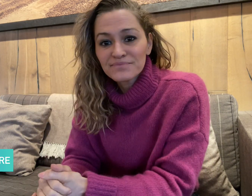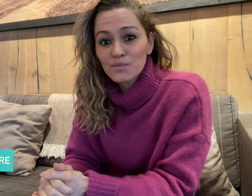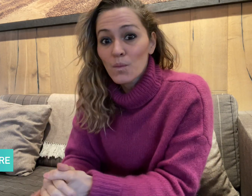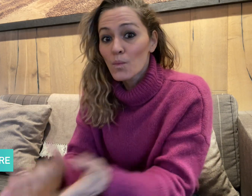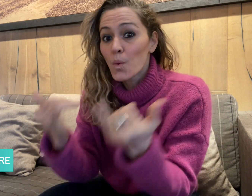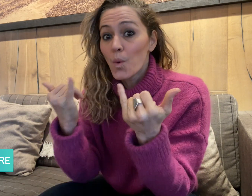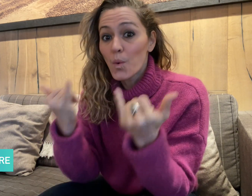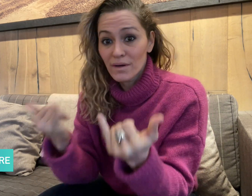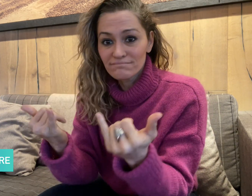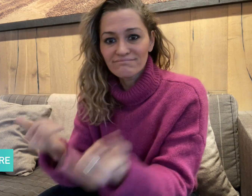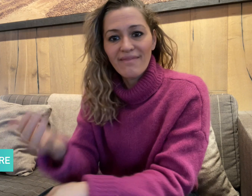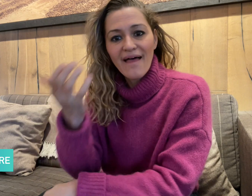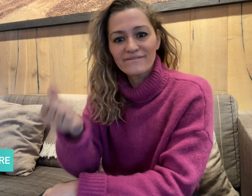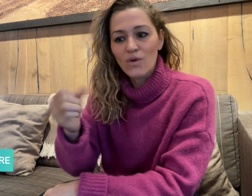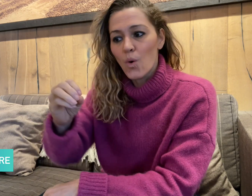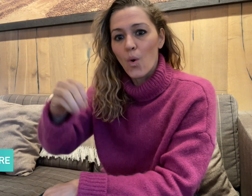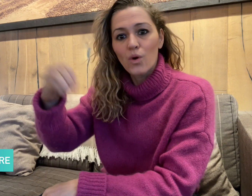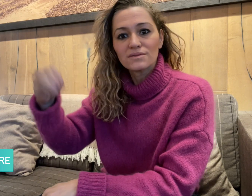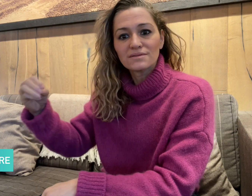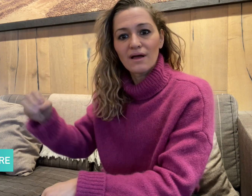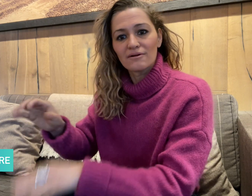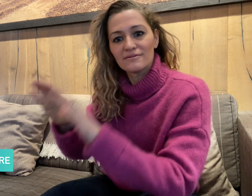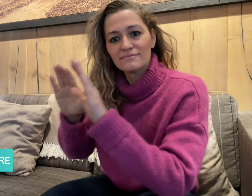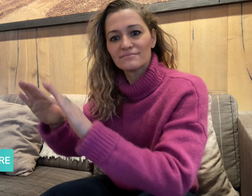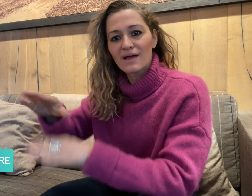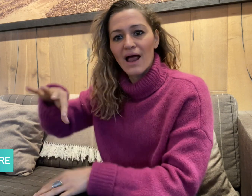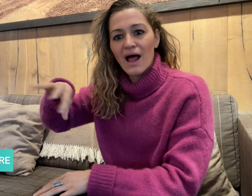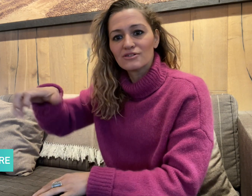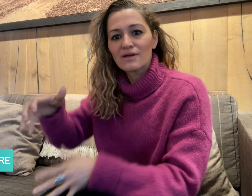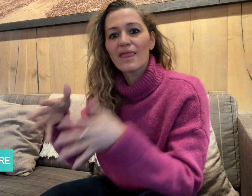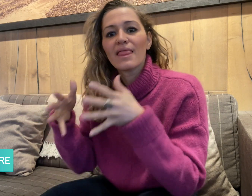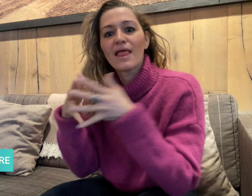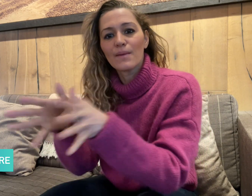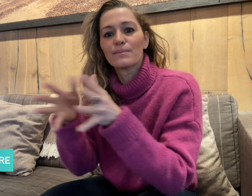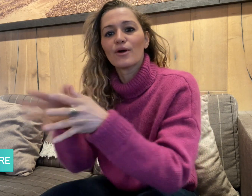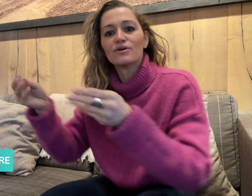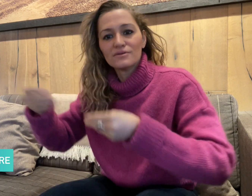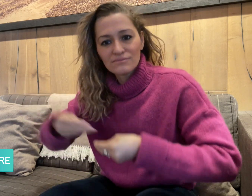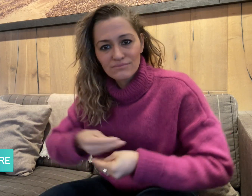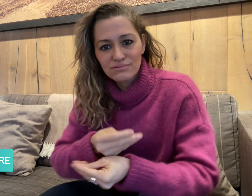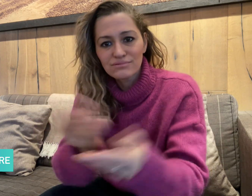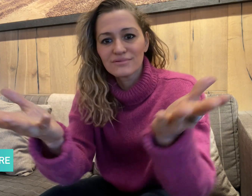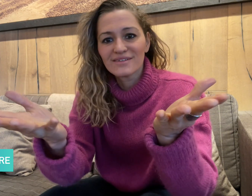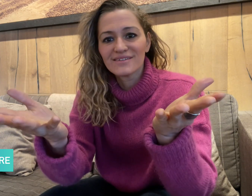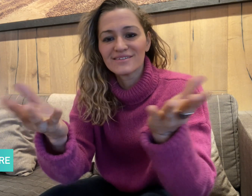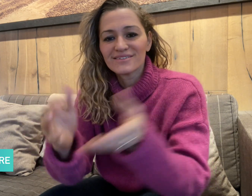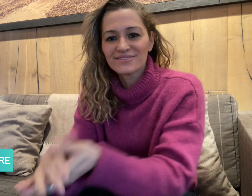Today, we also will have a Regional Report from Oceania.